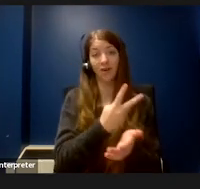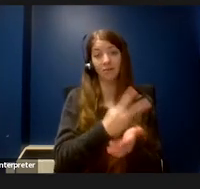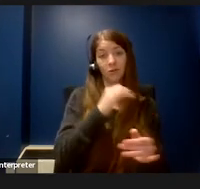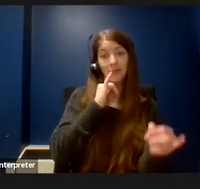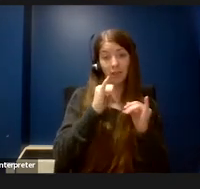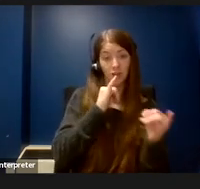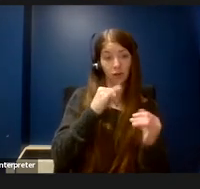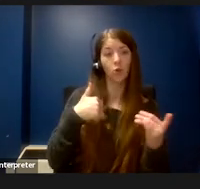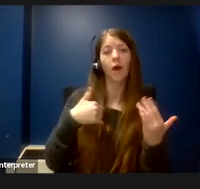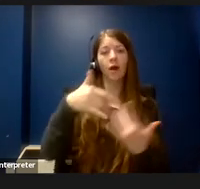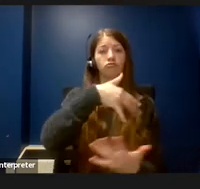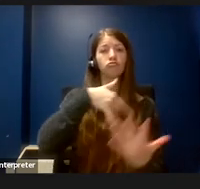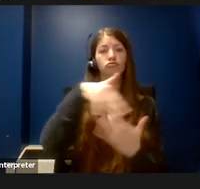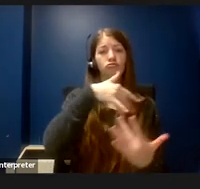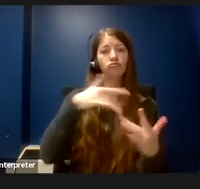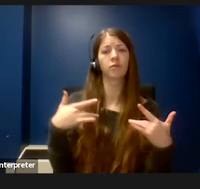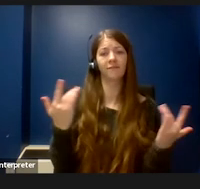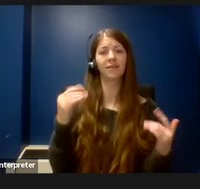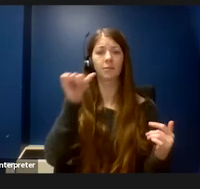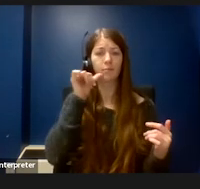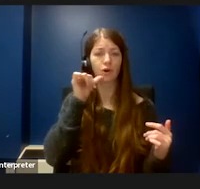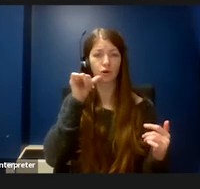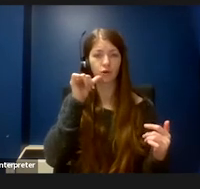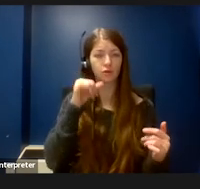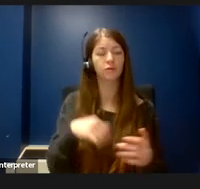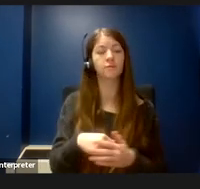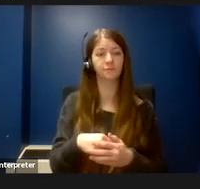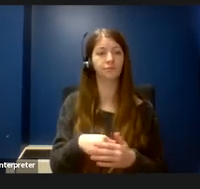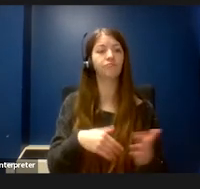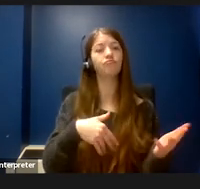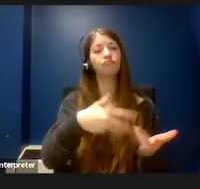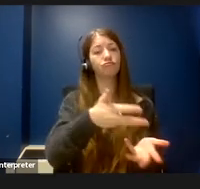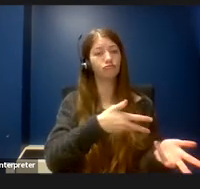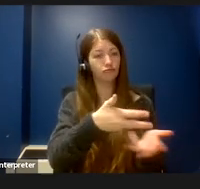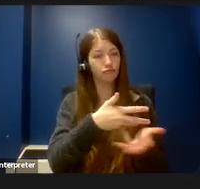events at bars to interact and get to know some of the current graduate students.